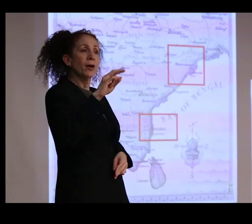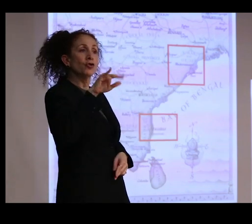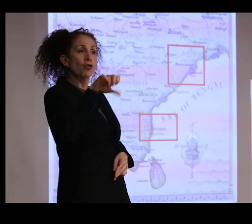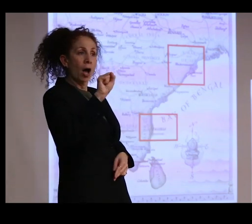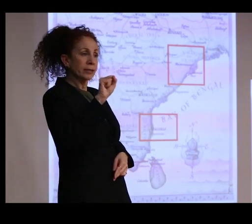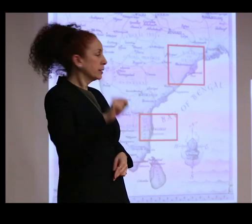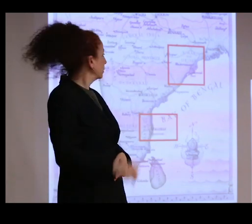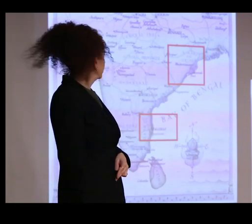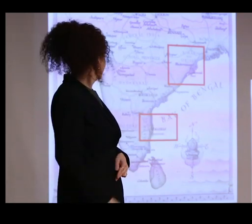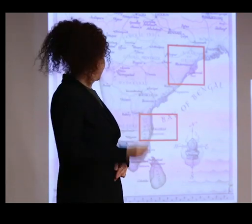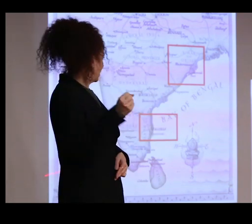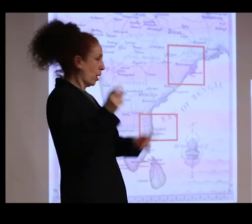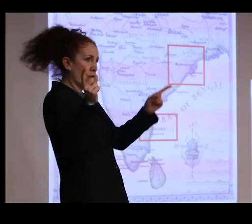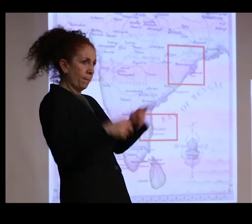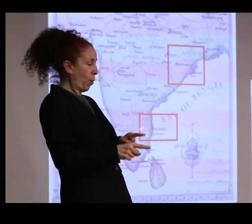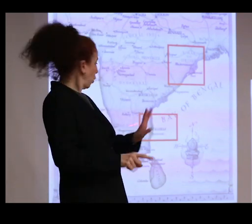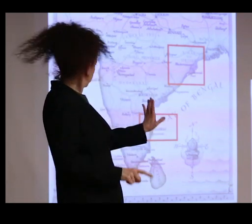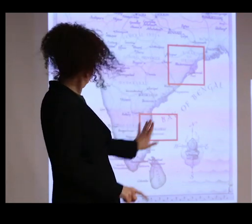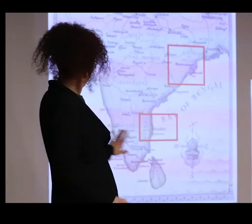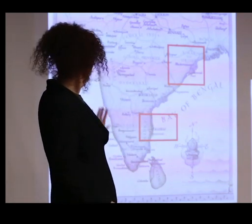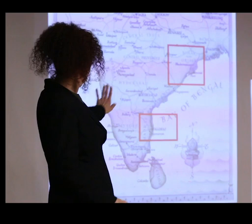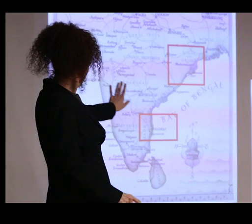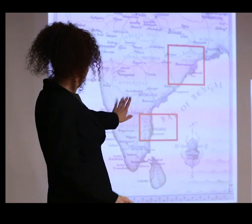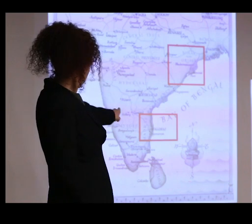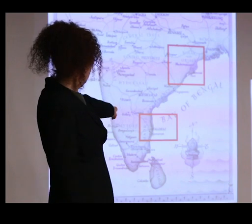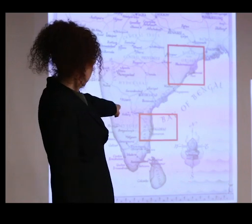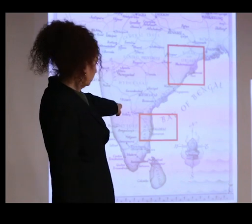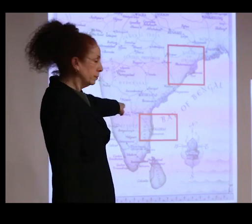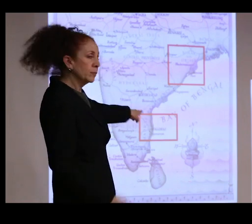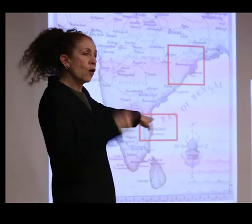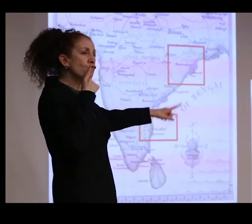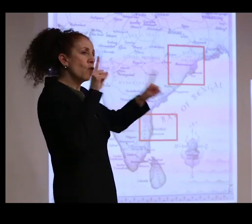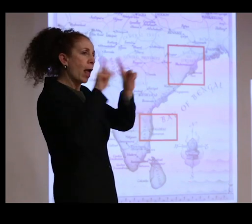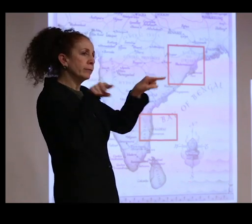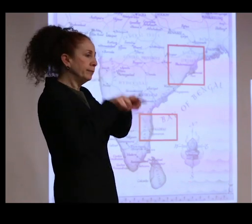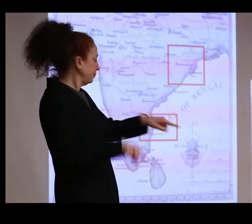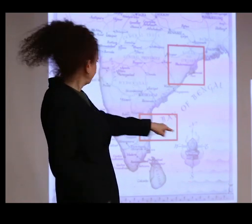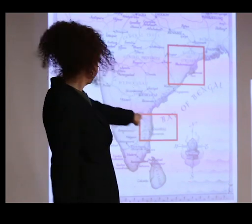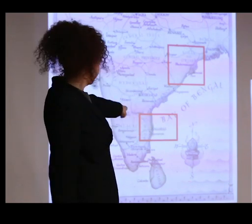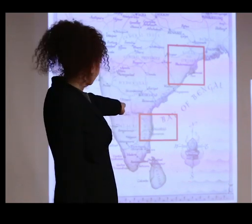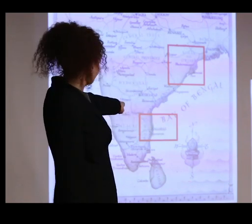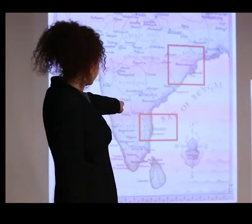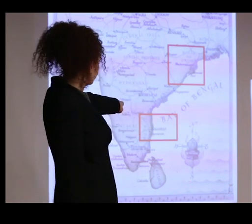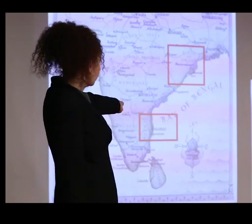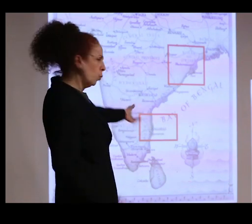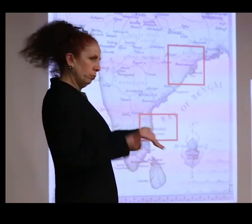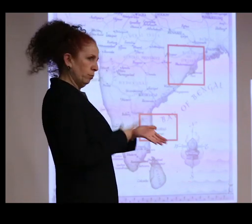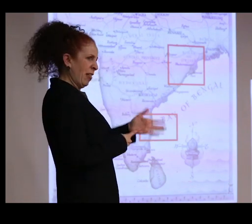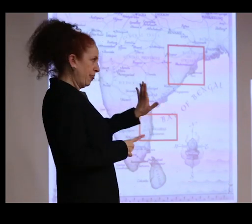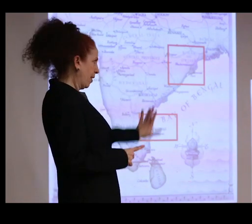in the southern part of India here. And we will specifically be spending our time